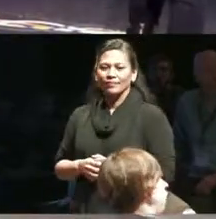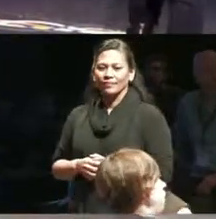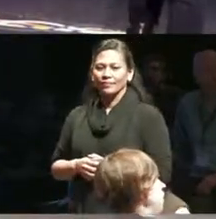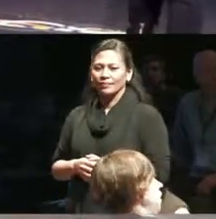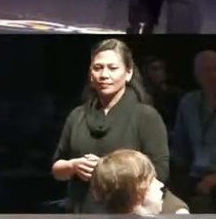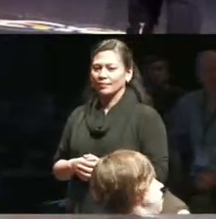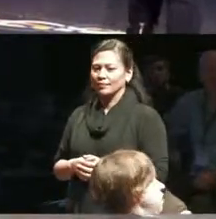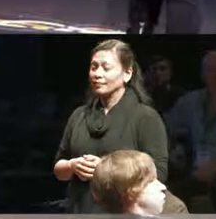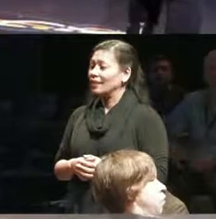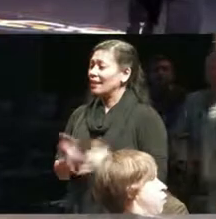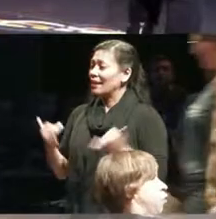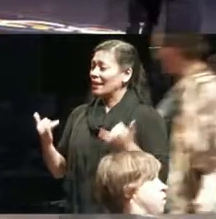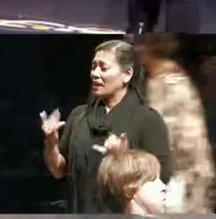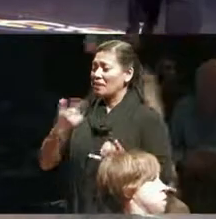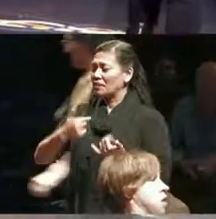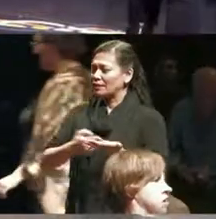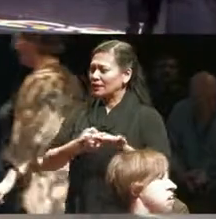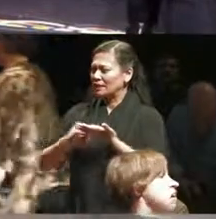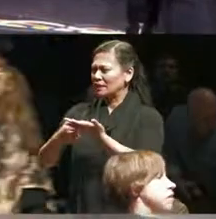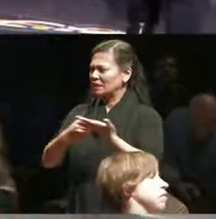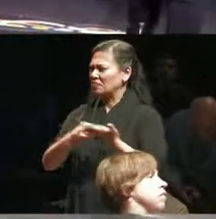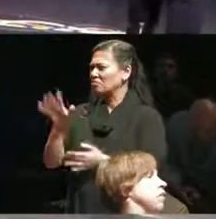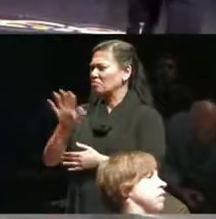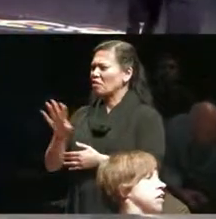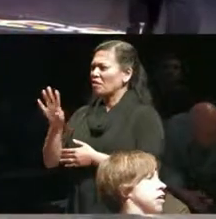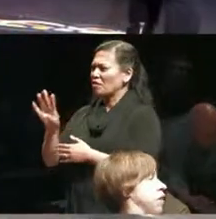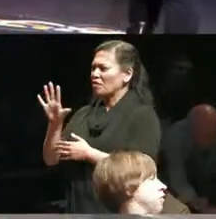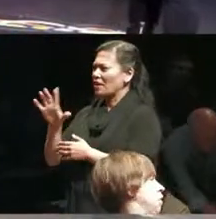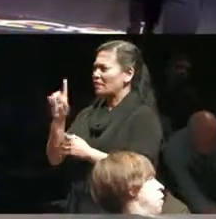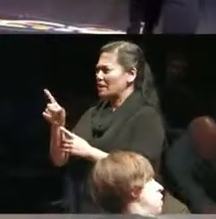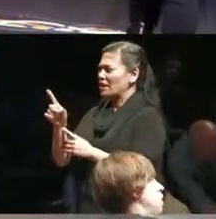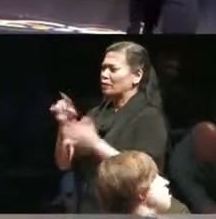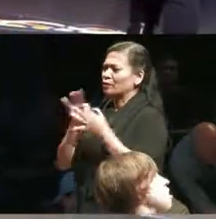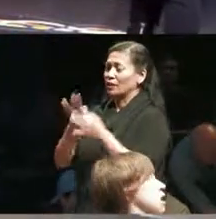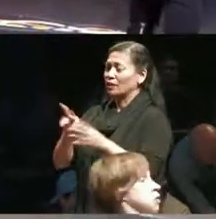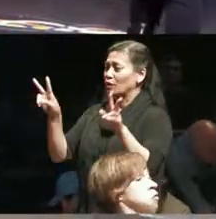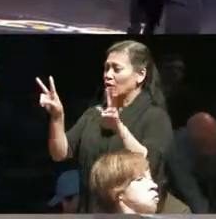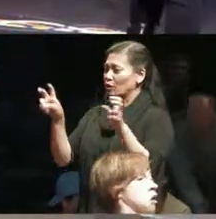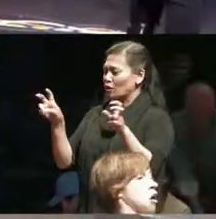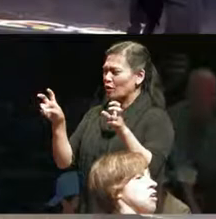gonna engage in about a 45 minute discussion around the topic of precarity